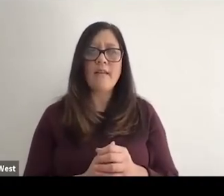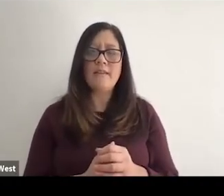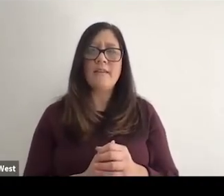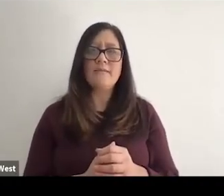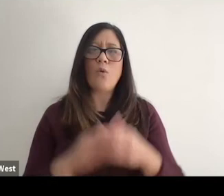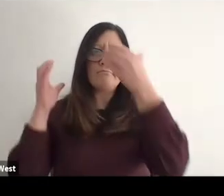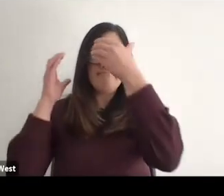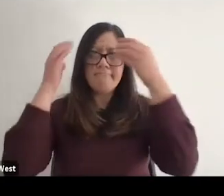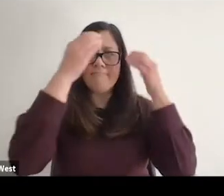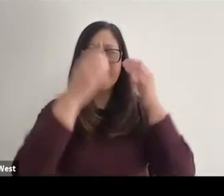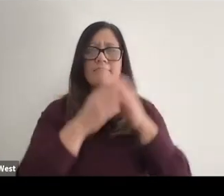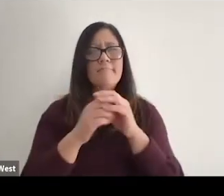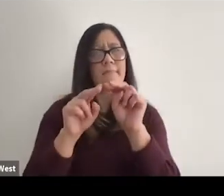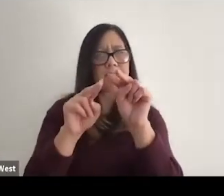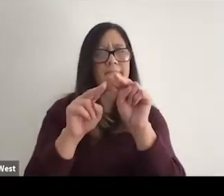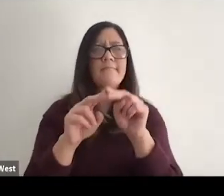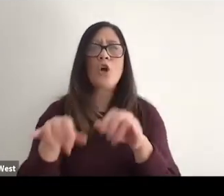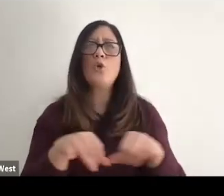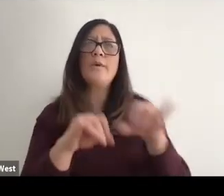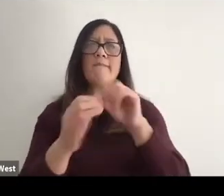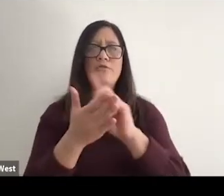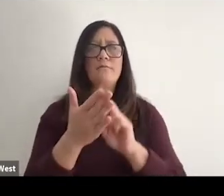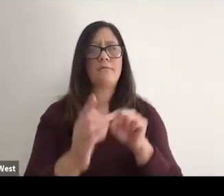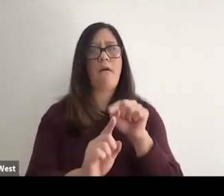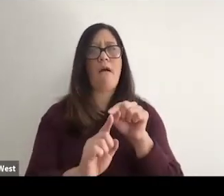Design concepts of Universal Design is really what will ultimately move